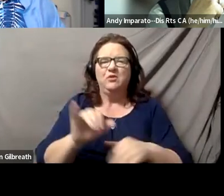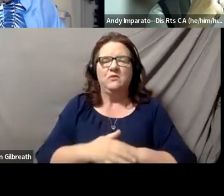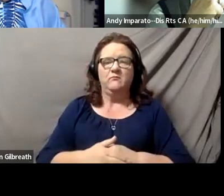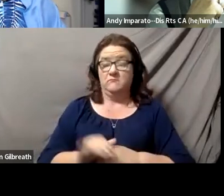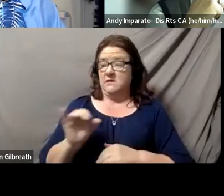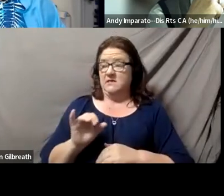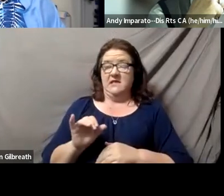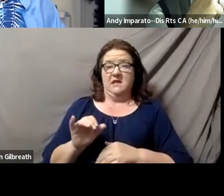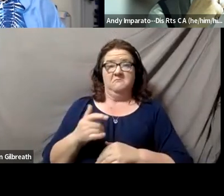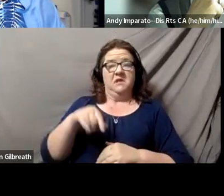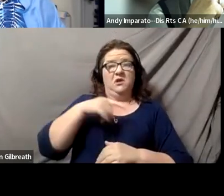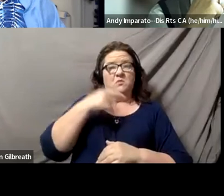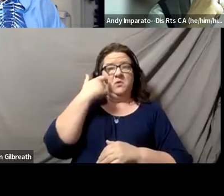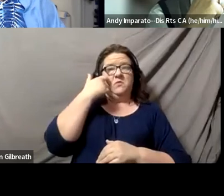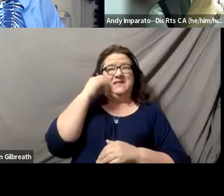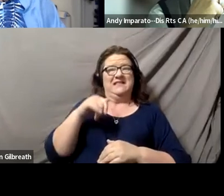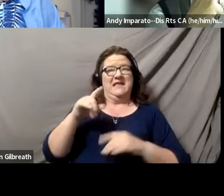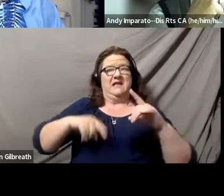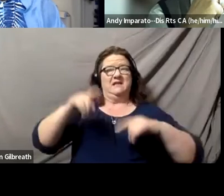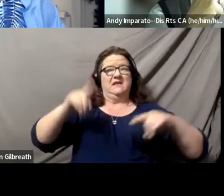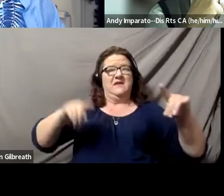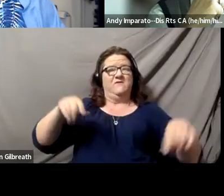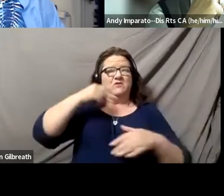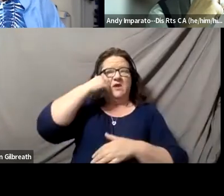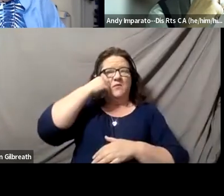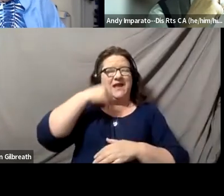these areas racially and gender-wise,